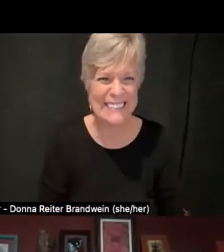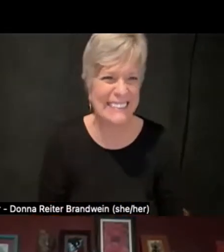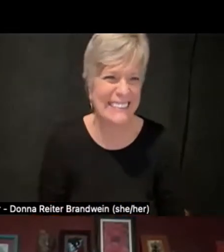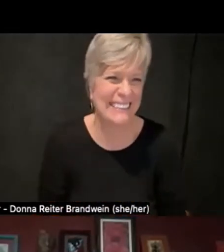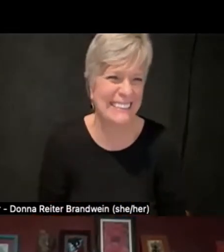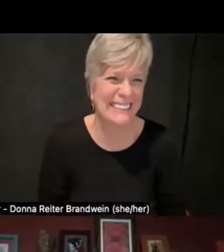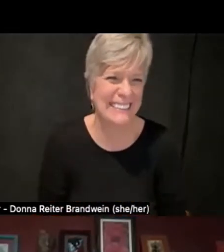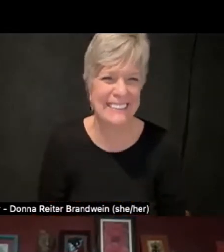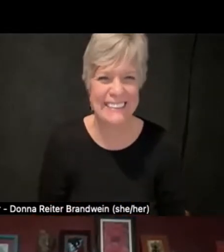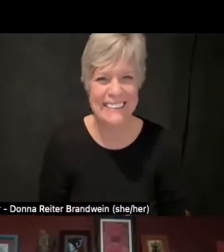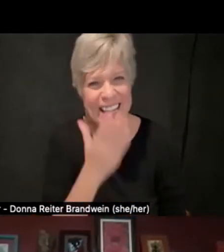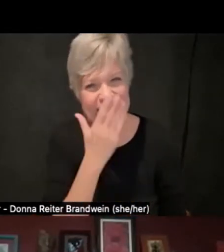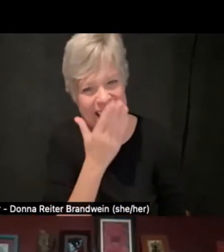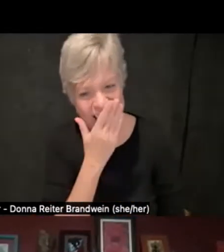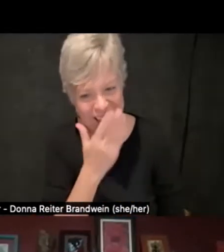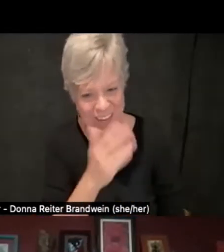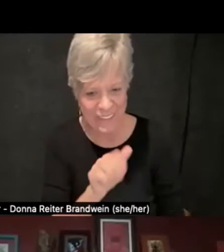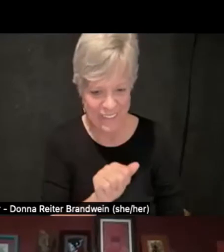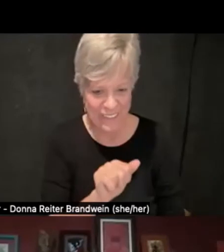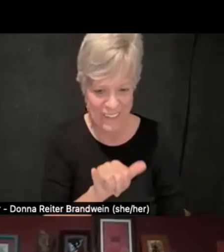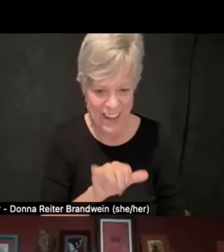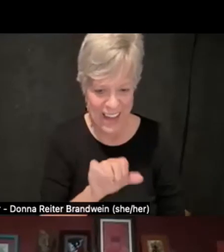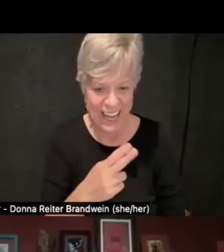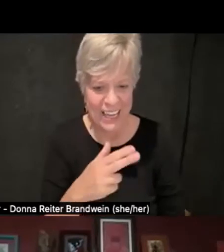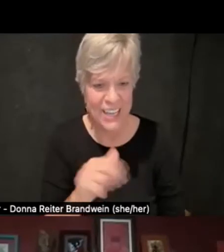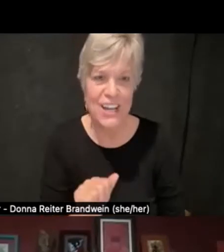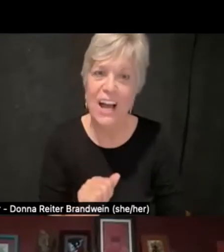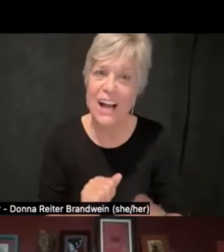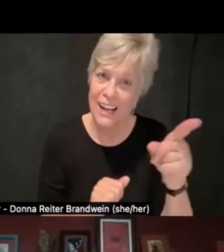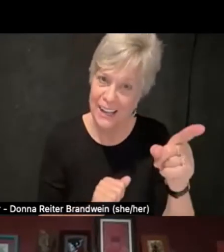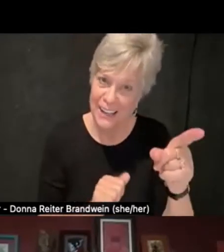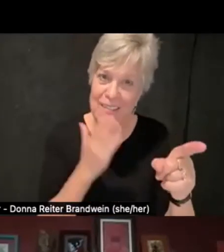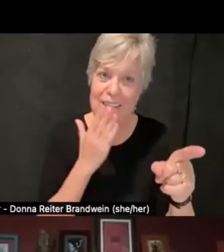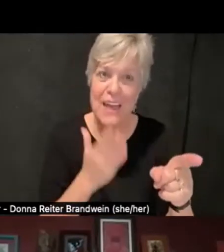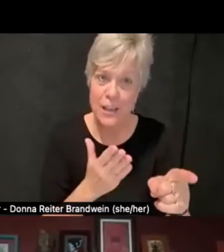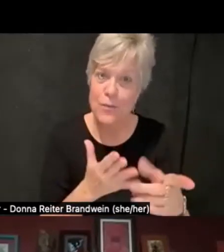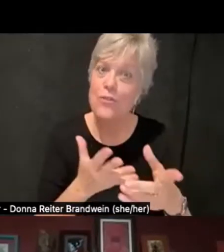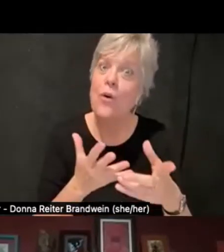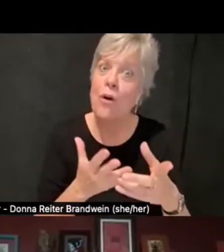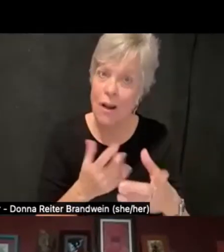Thank you, Aysha. You were dropping a lot of truth bombs there